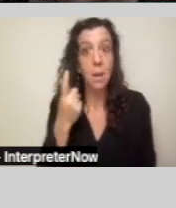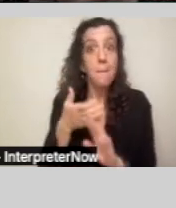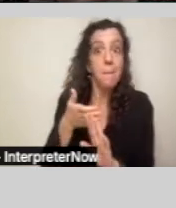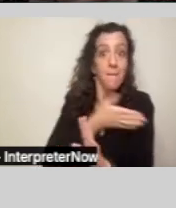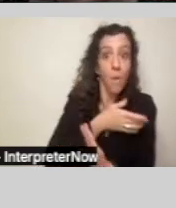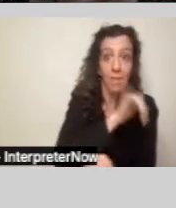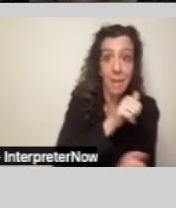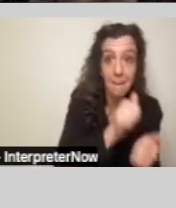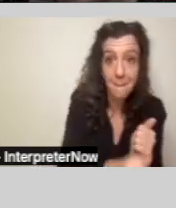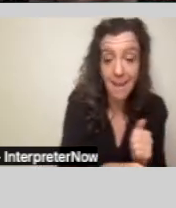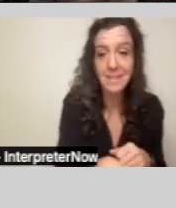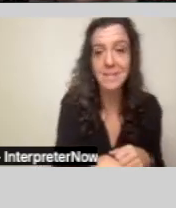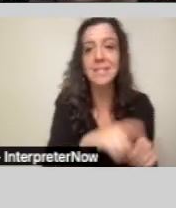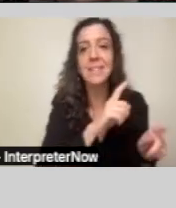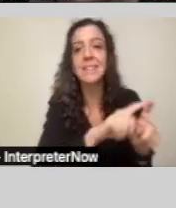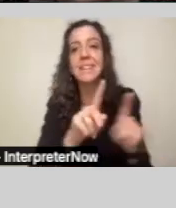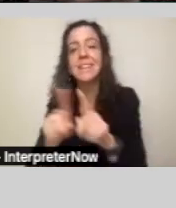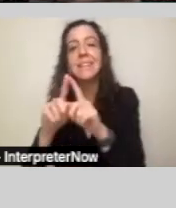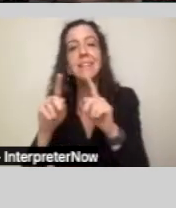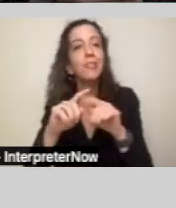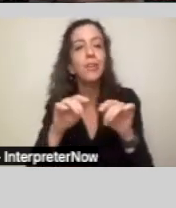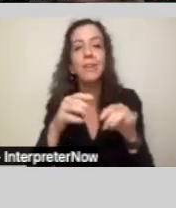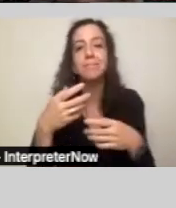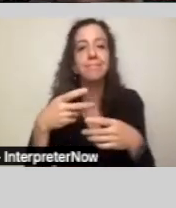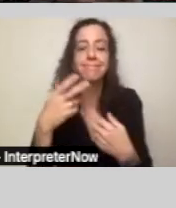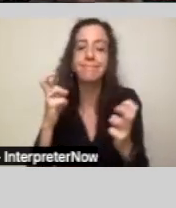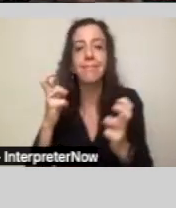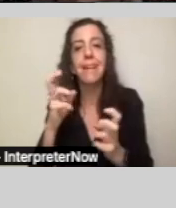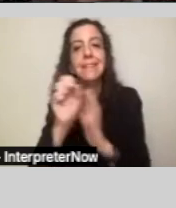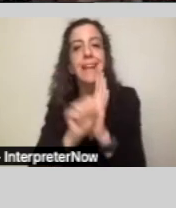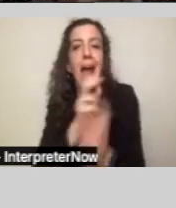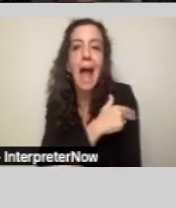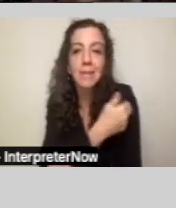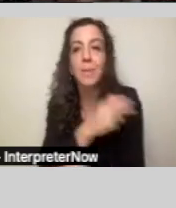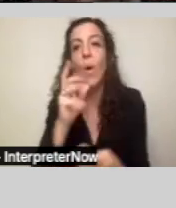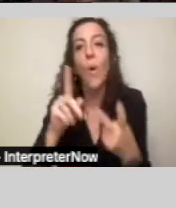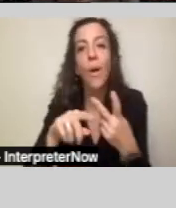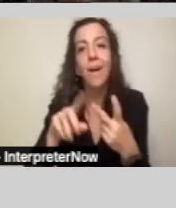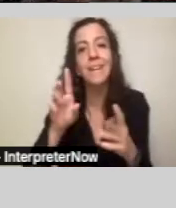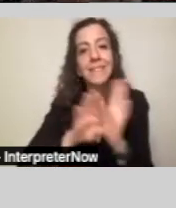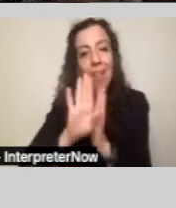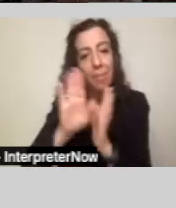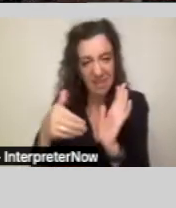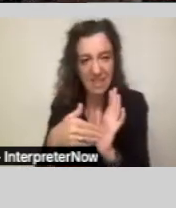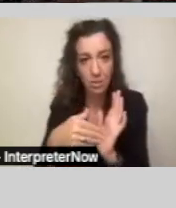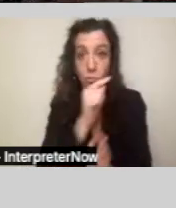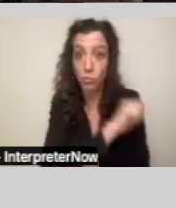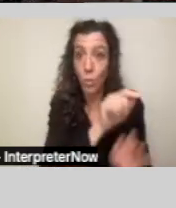institutions called state hospitals or developmental centers were the primary provider of state-funded